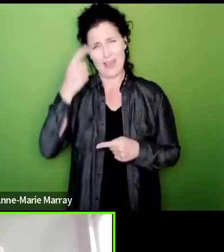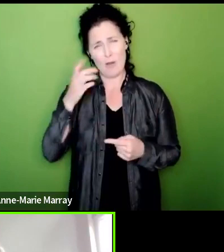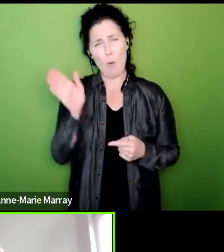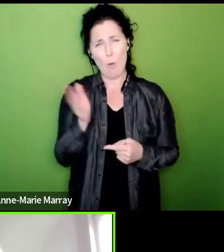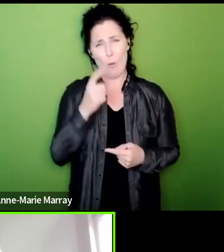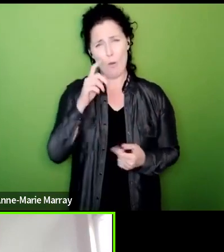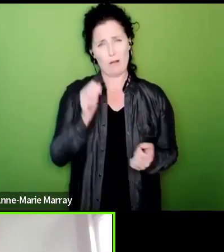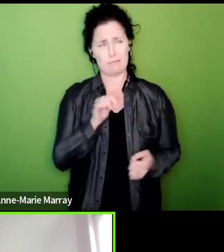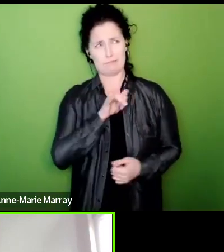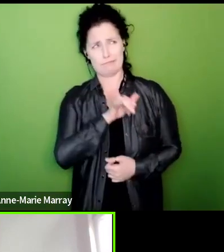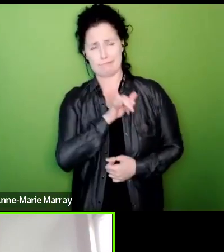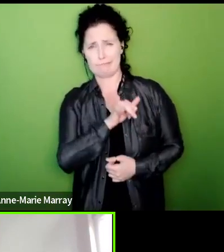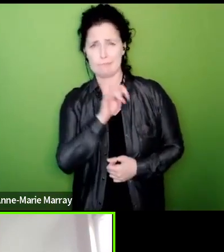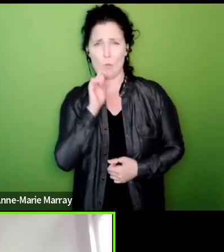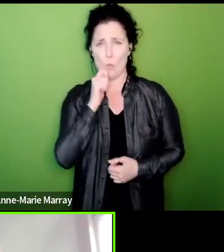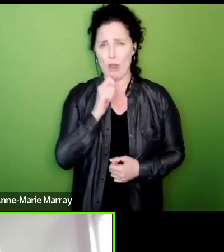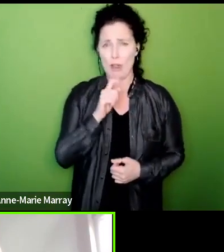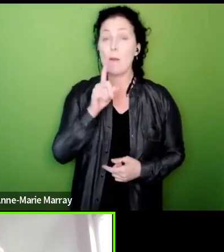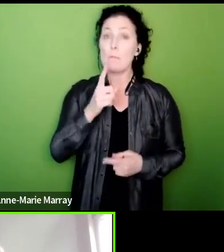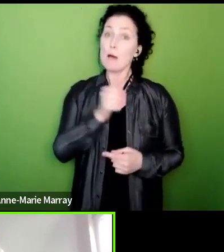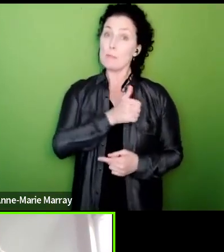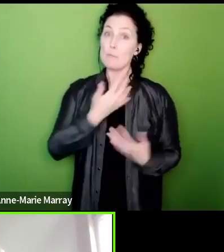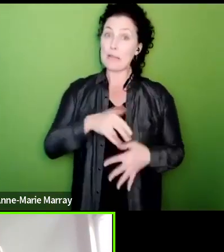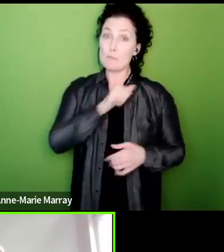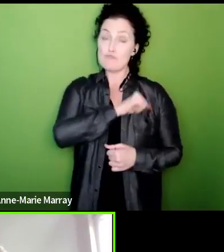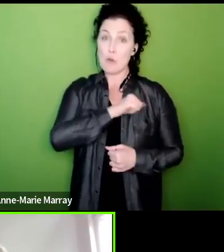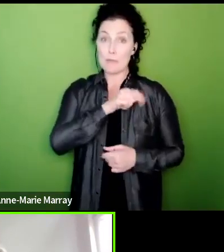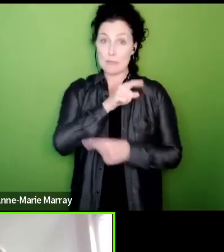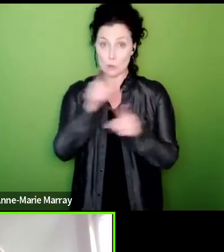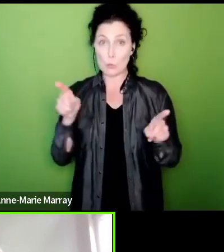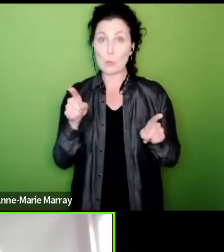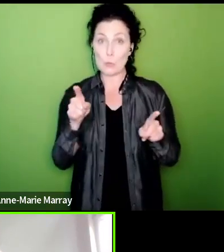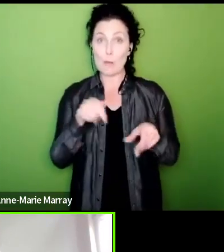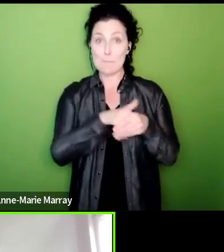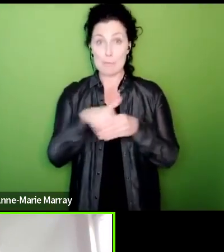promised members that we would try that first and we have written to give them seven days to do so